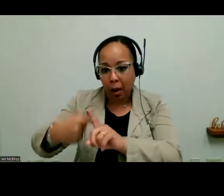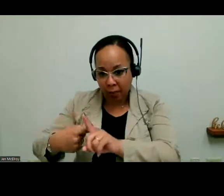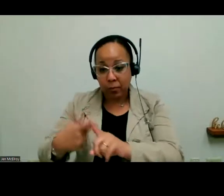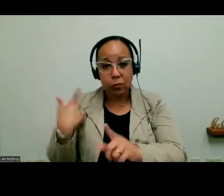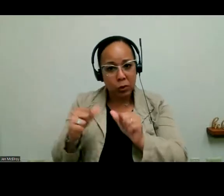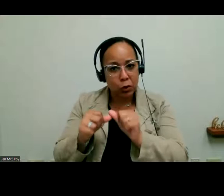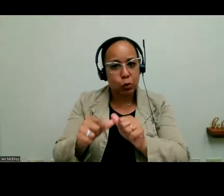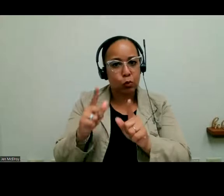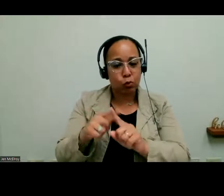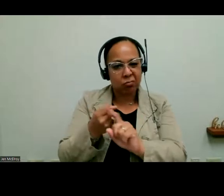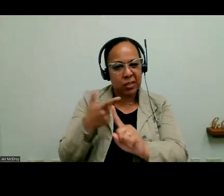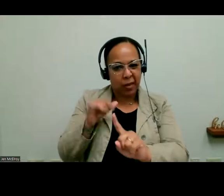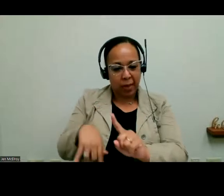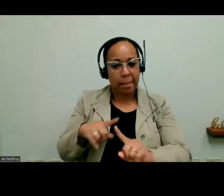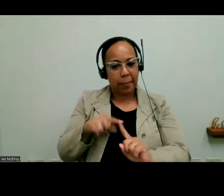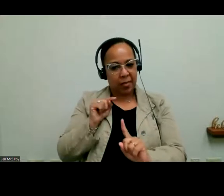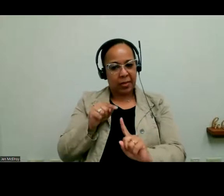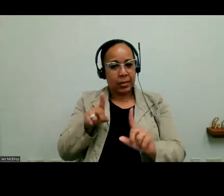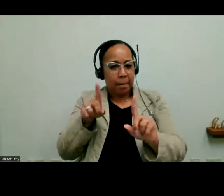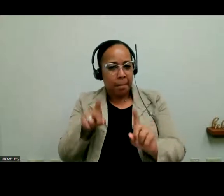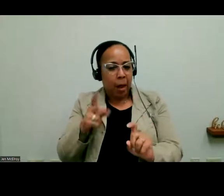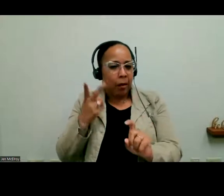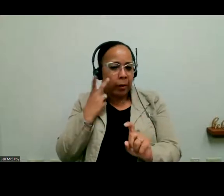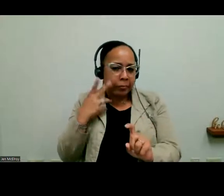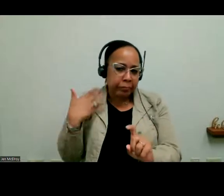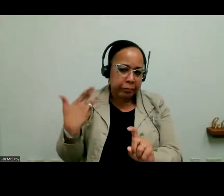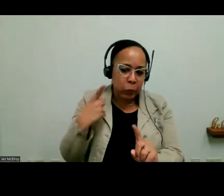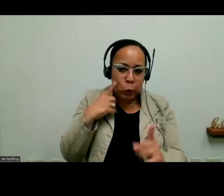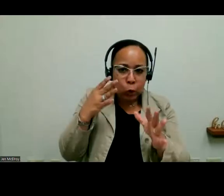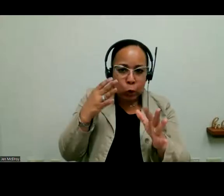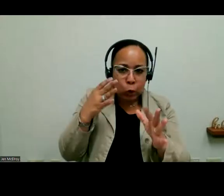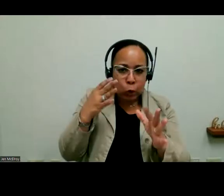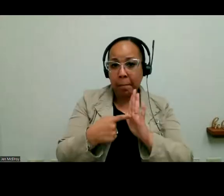continuing to expand this. But this is a pilot that will determine the model